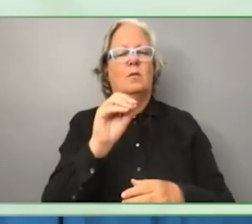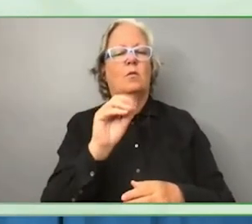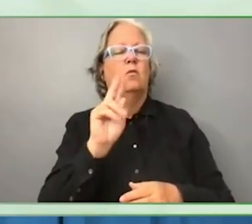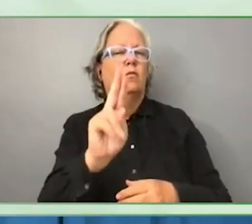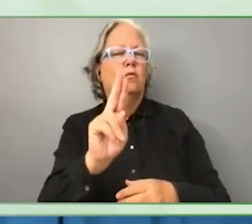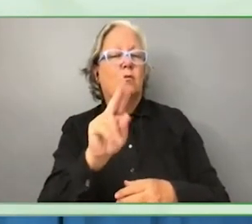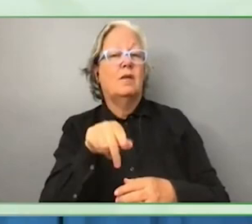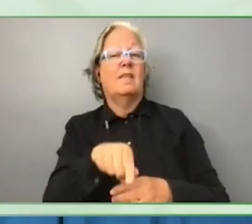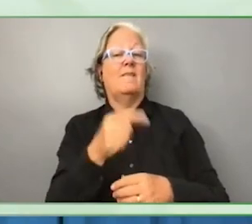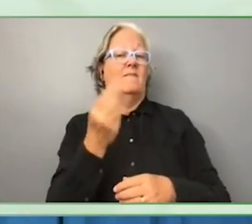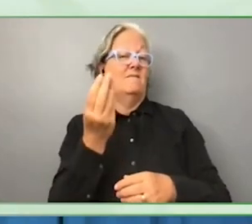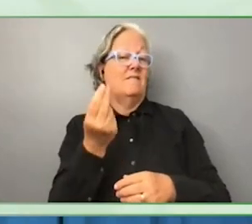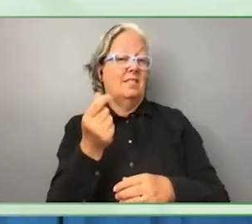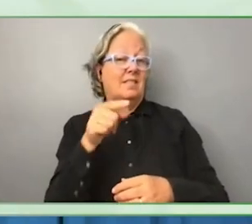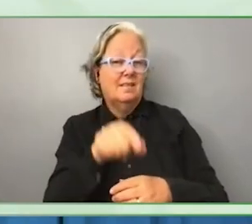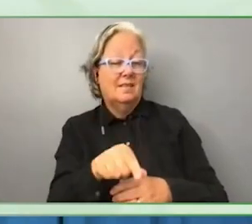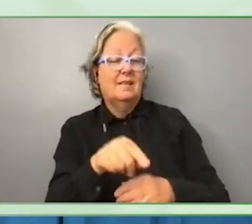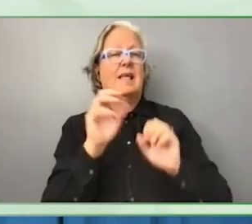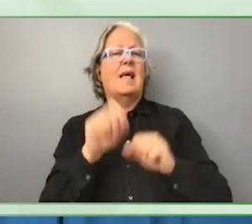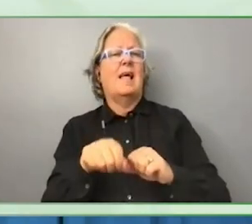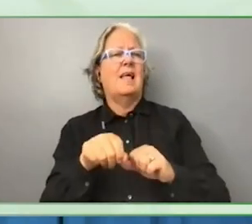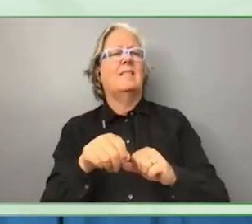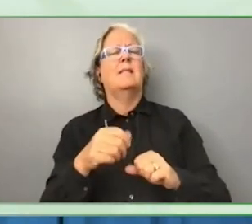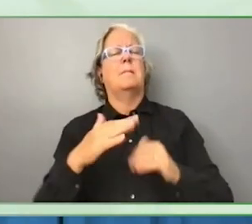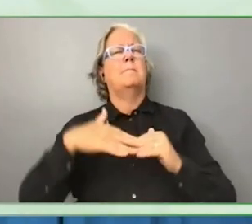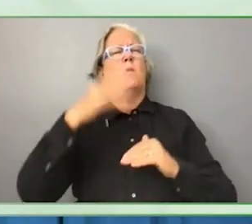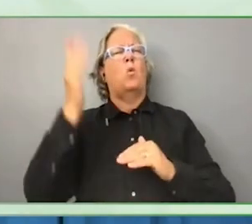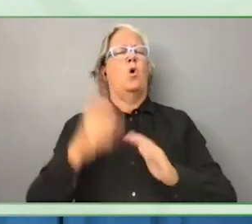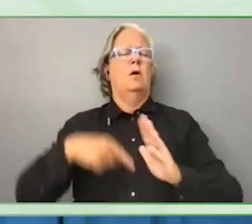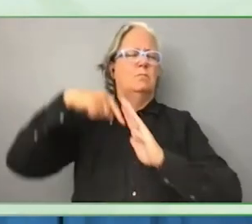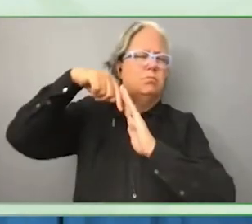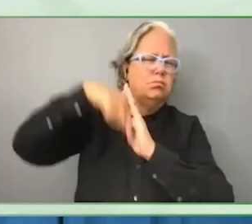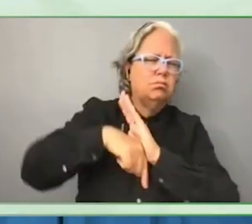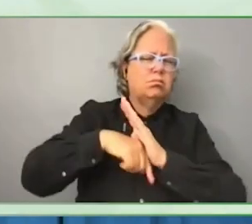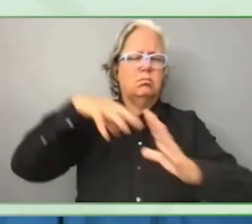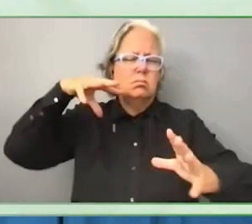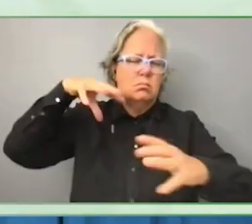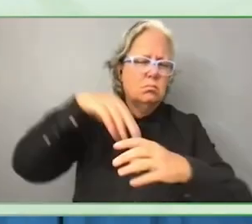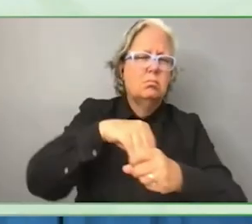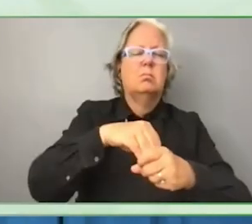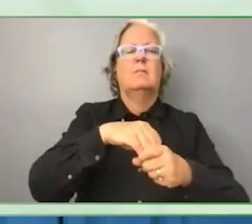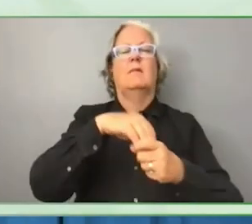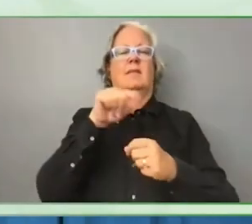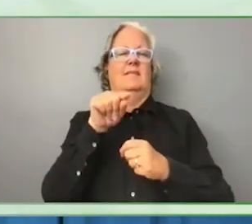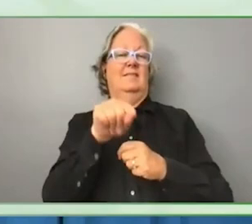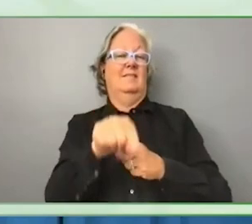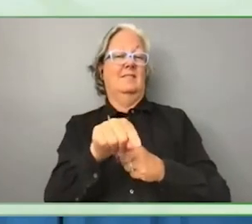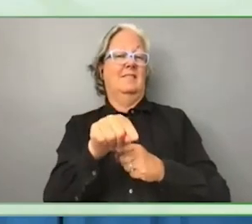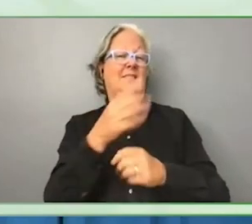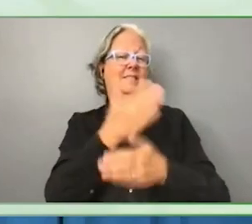disability work. This goes to the following pillar which are entitled stand-alone